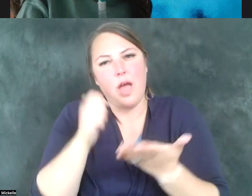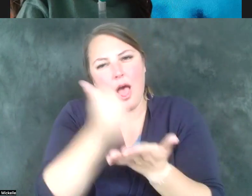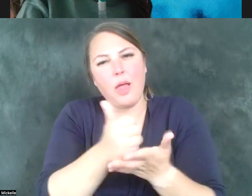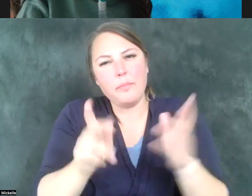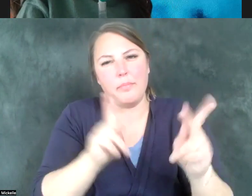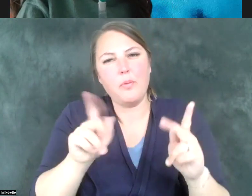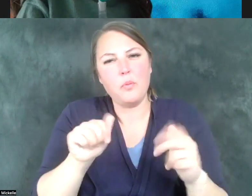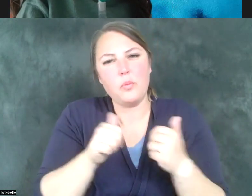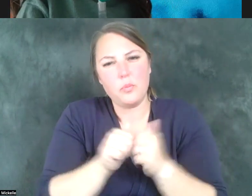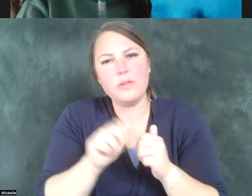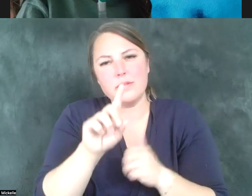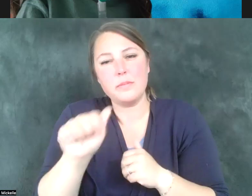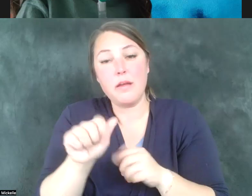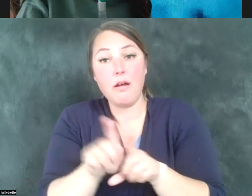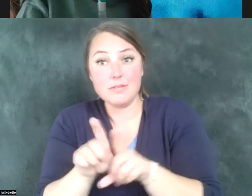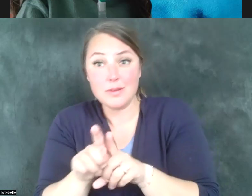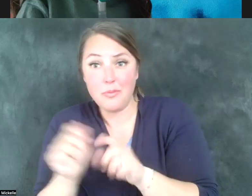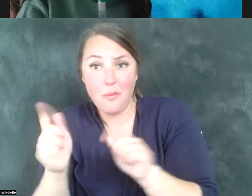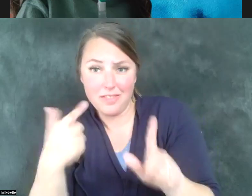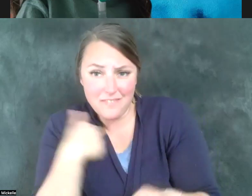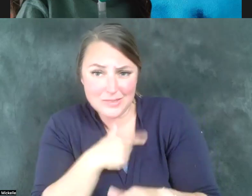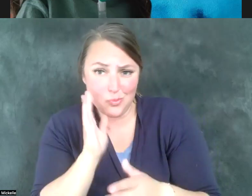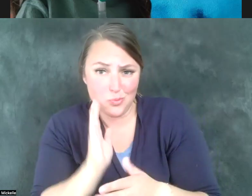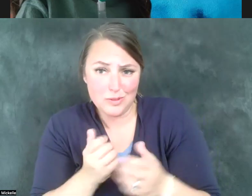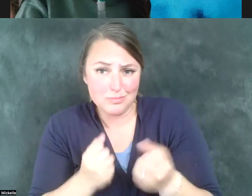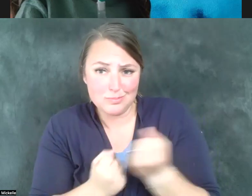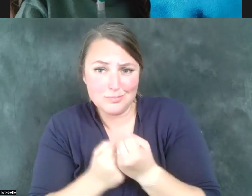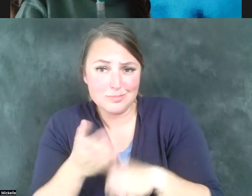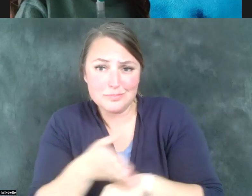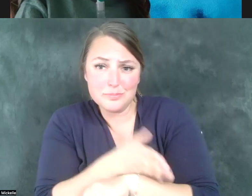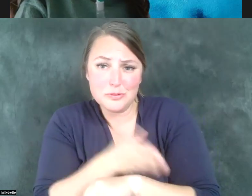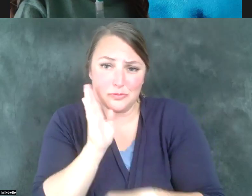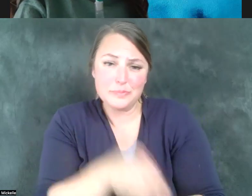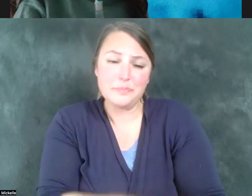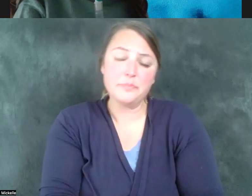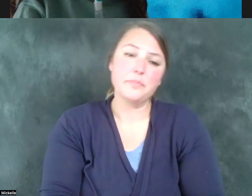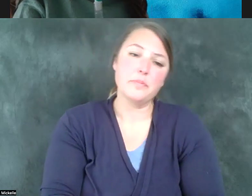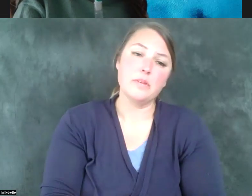of all of us as Utahans. I do feel strongly that if you can't get